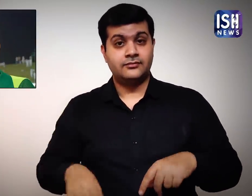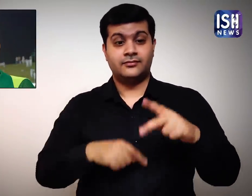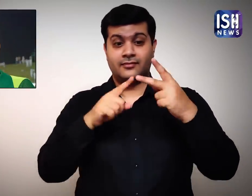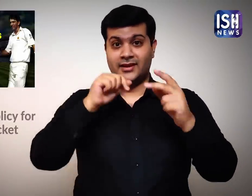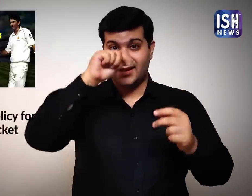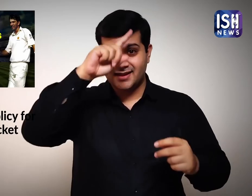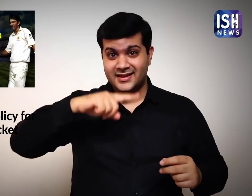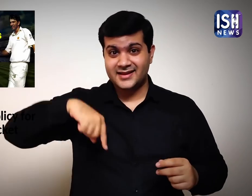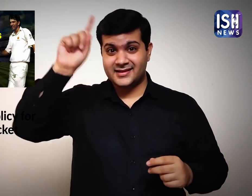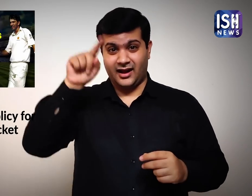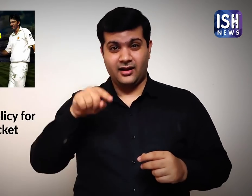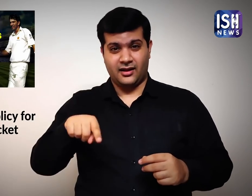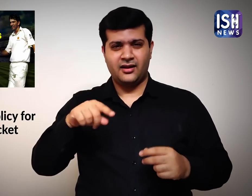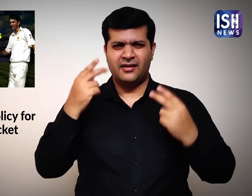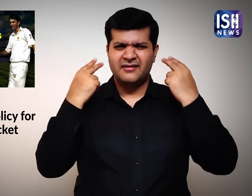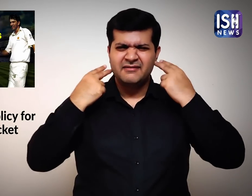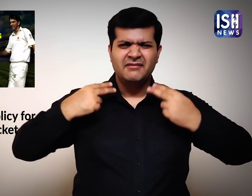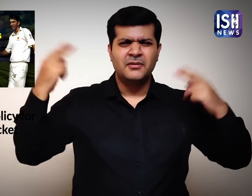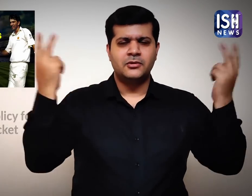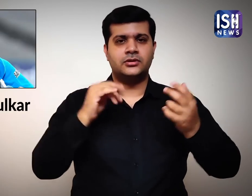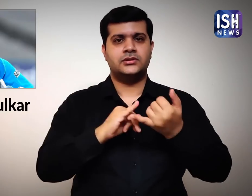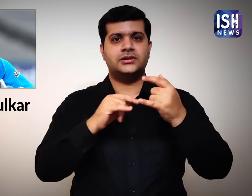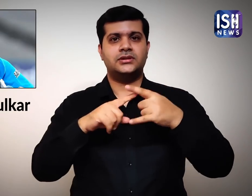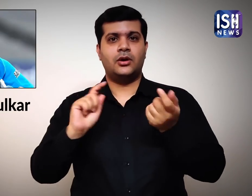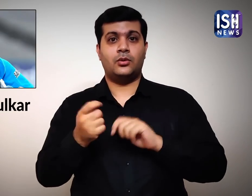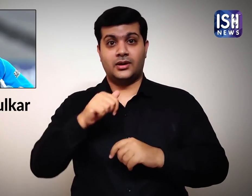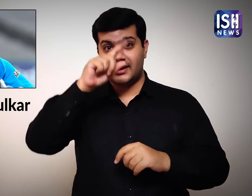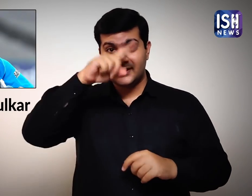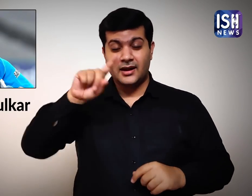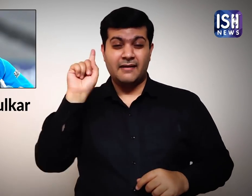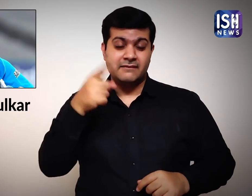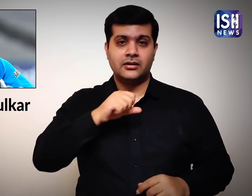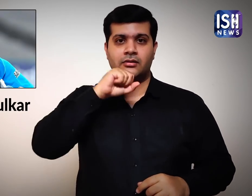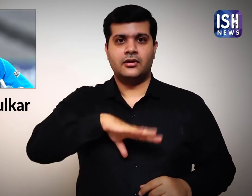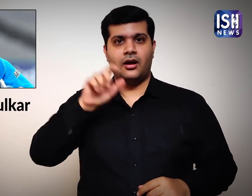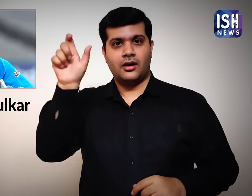Former legendary batsman Sachin Tendulkar is the youngest Indian to play Test cricket for the country.